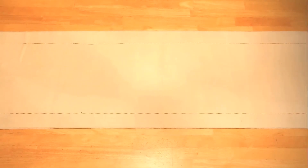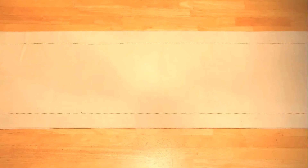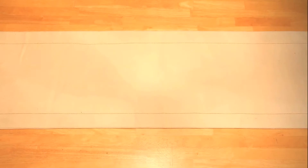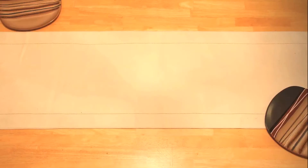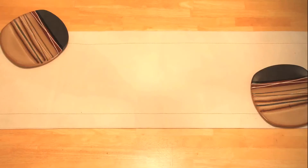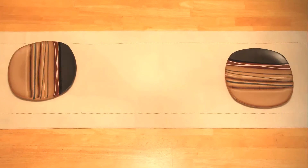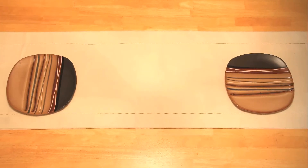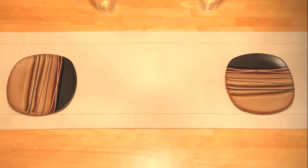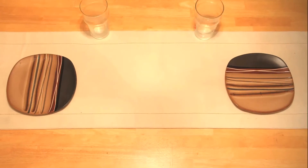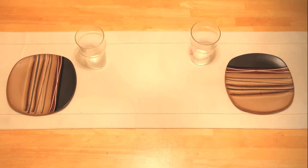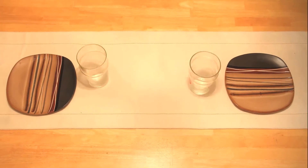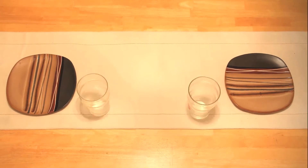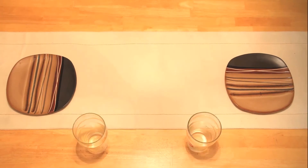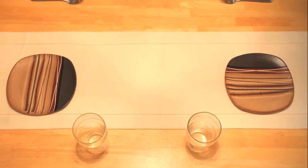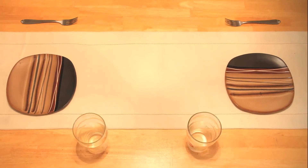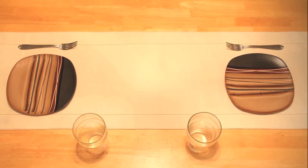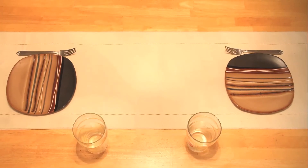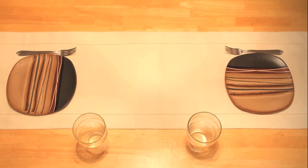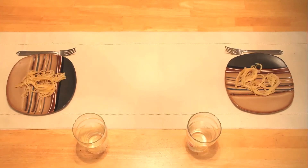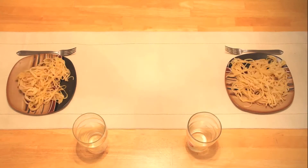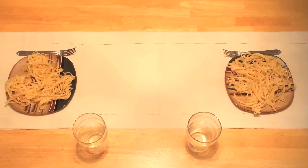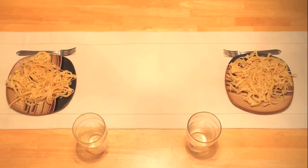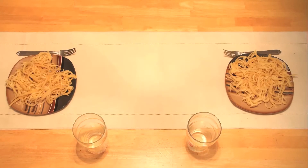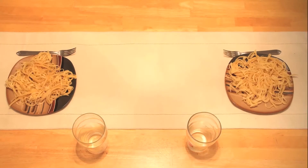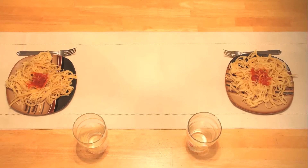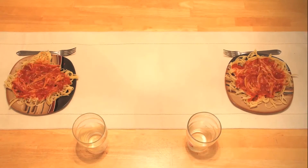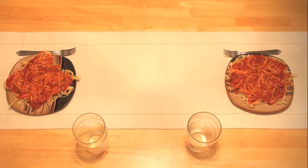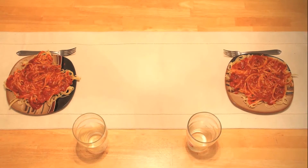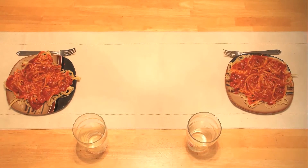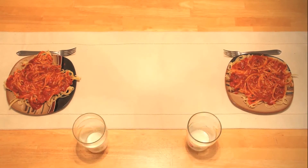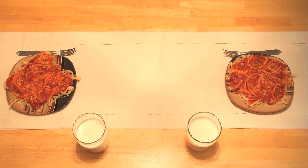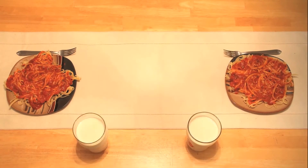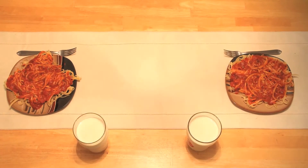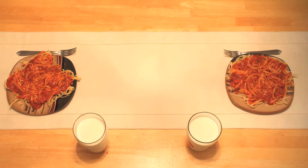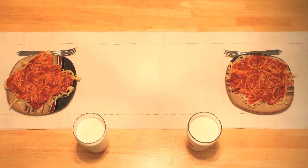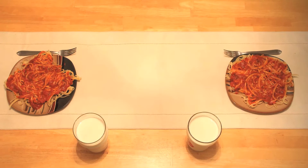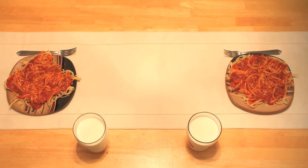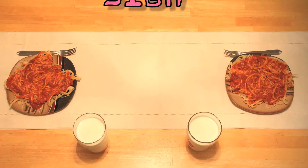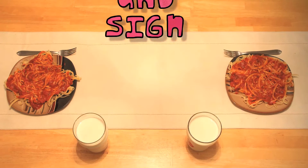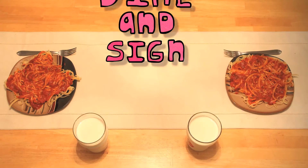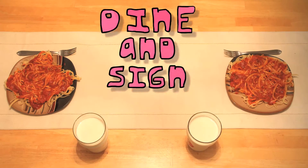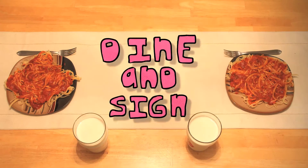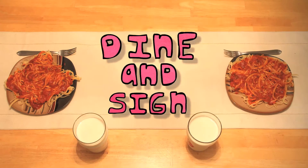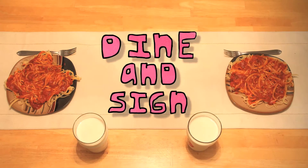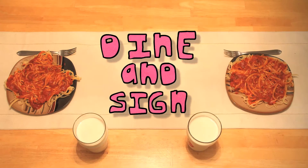Join us as we share a father-son conversation over a bite to eat and I start to learn that he's got a unique little way of saying things to me.